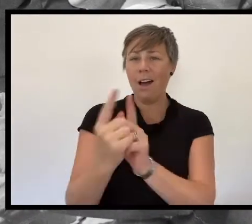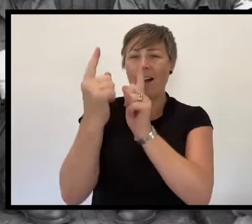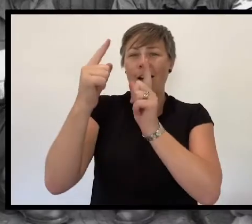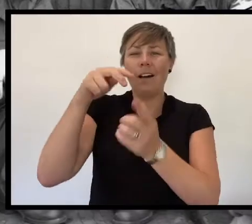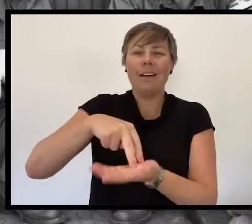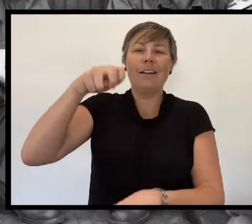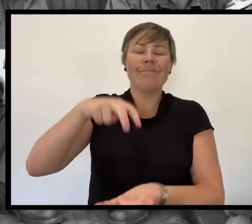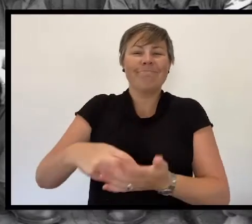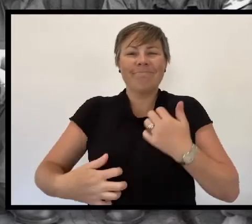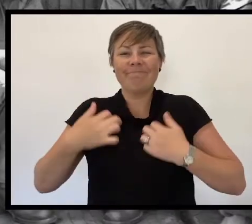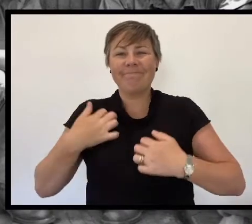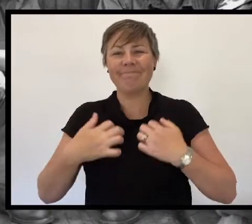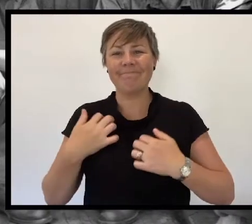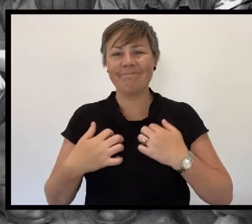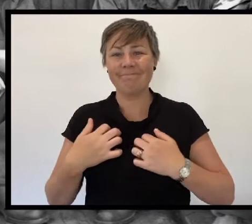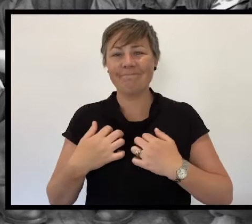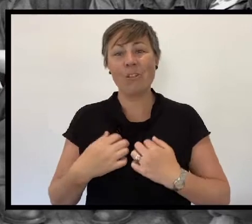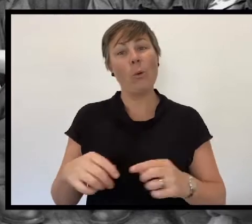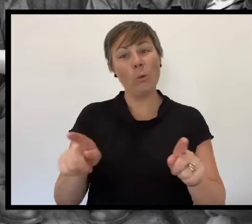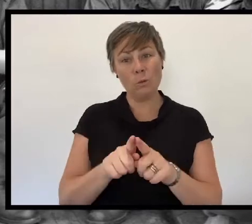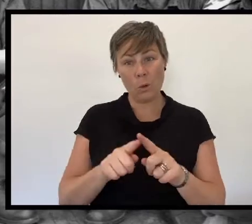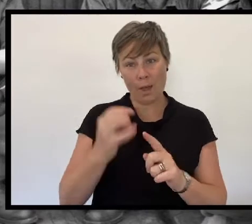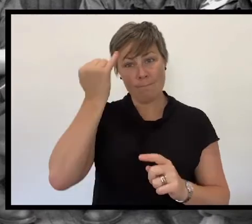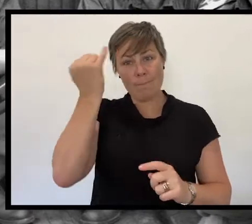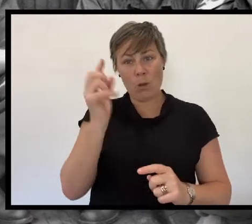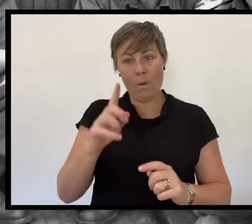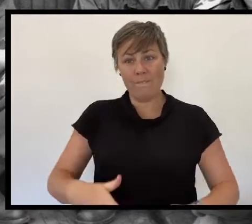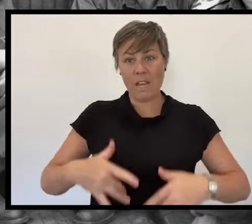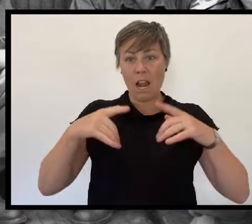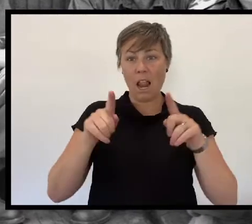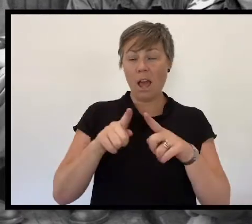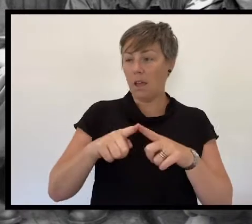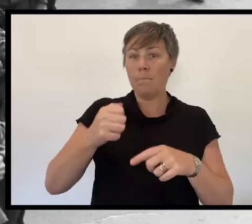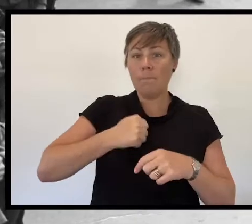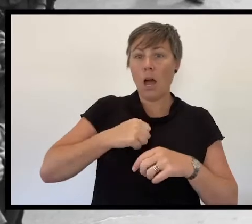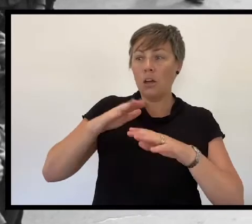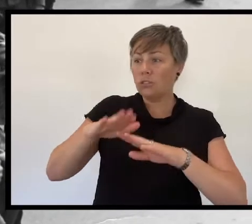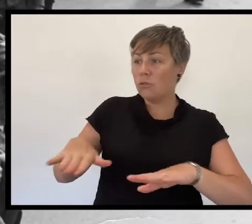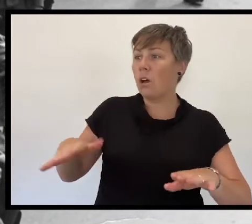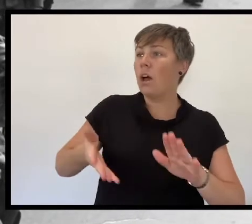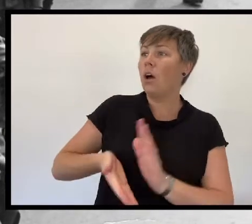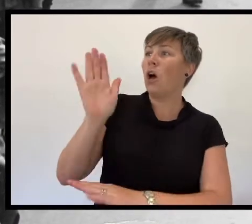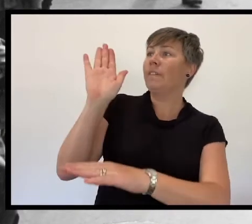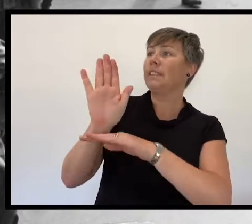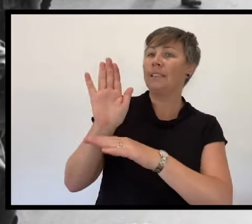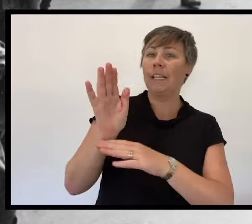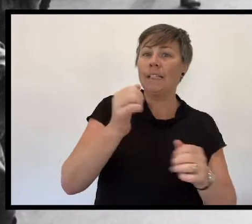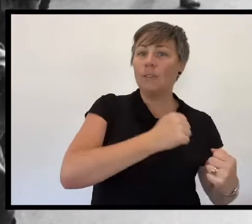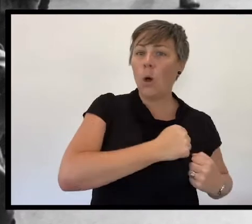for those whose loved ones boarded ships, trains and planes some to serve here at home,